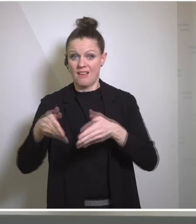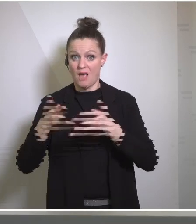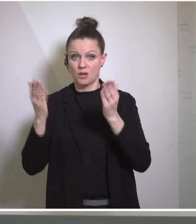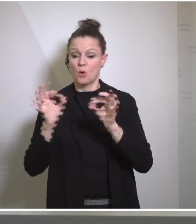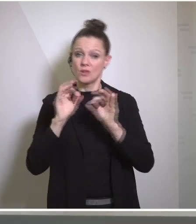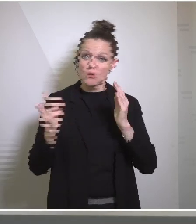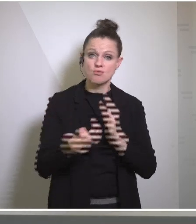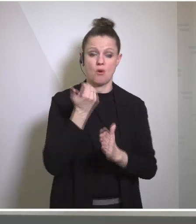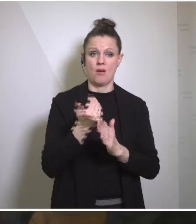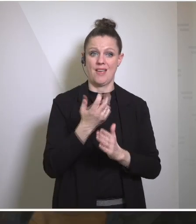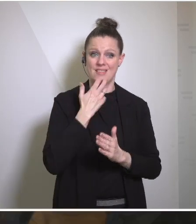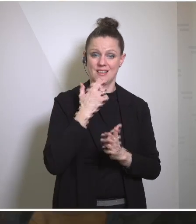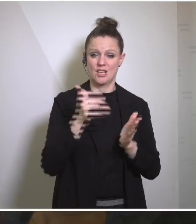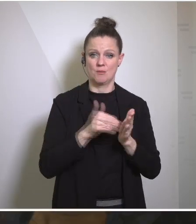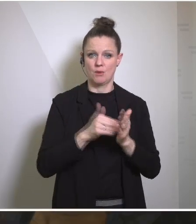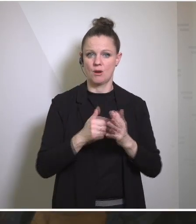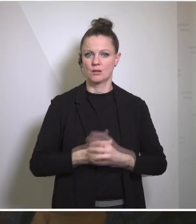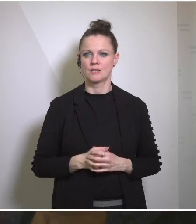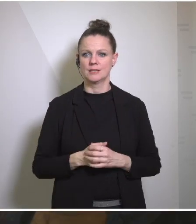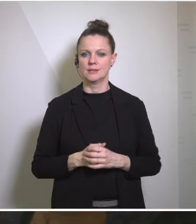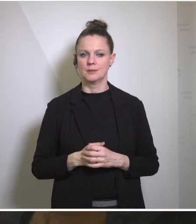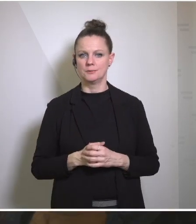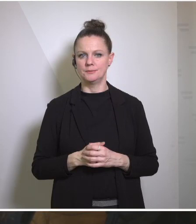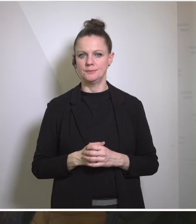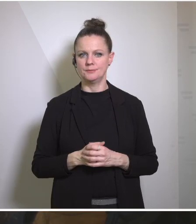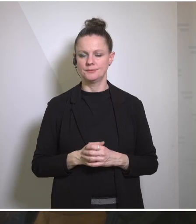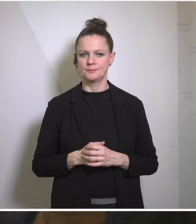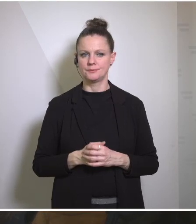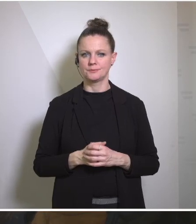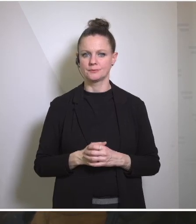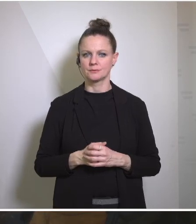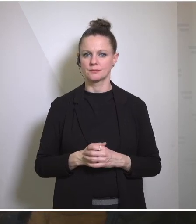Schallenberg: May I add maybe for the American journalist. The line of the Austrian government